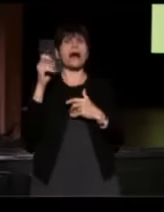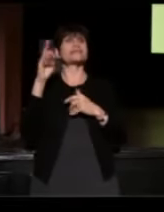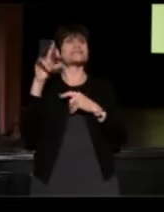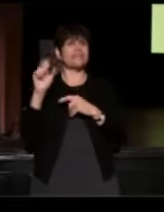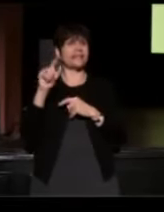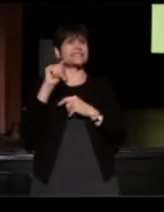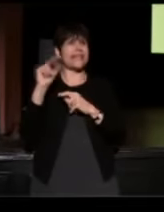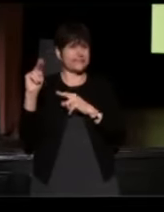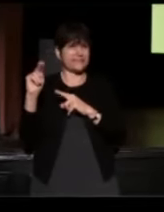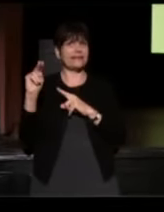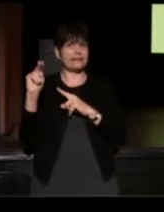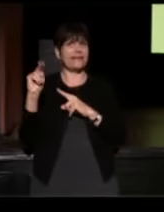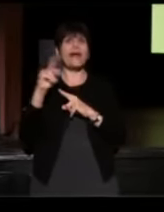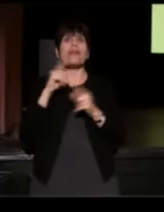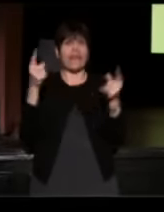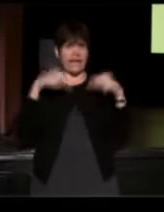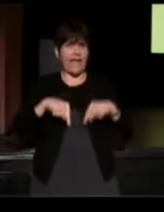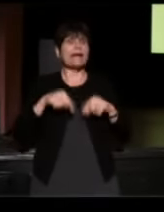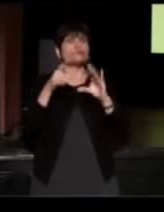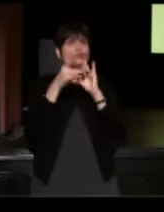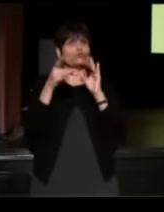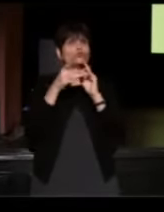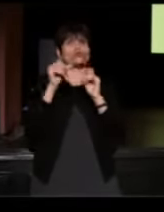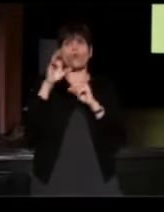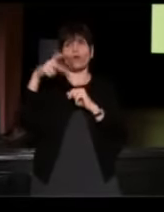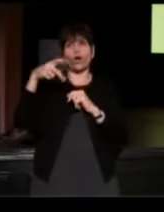to talk about this man.